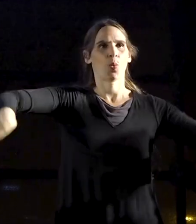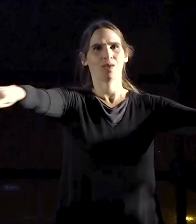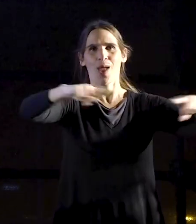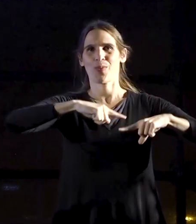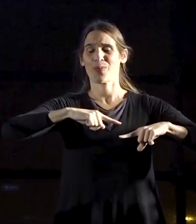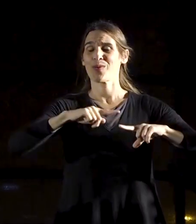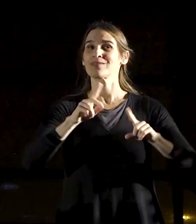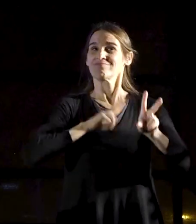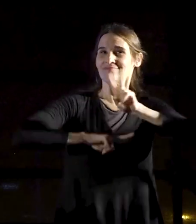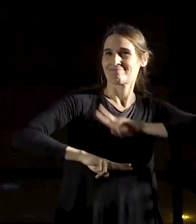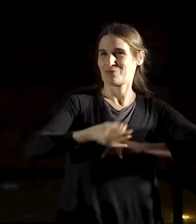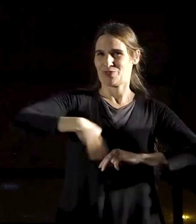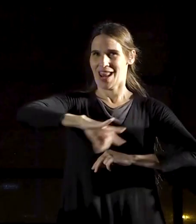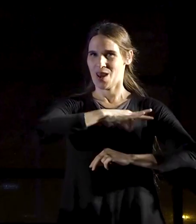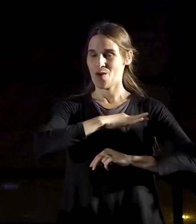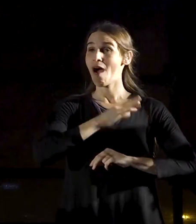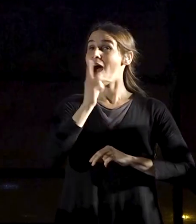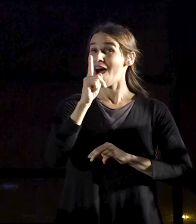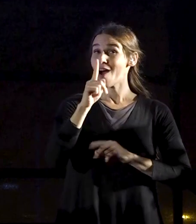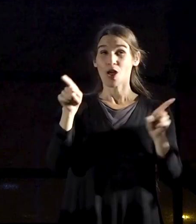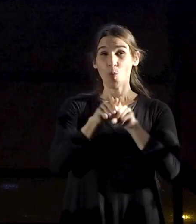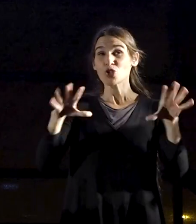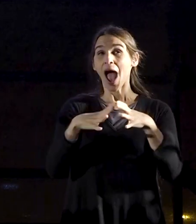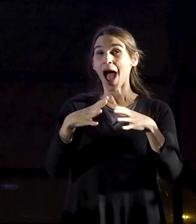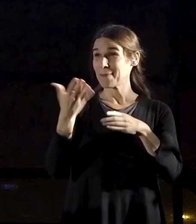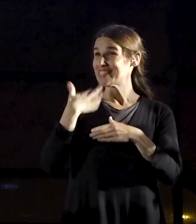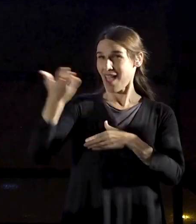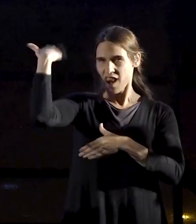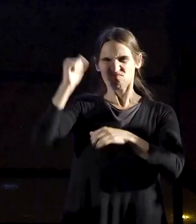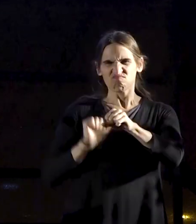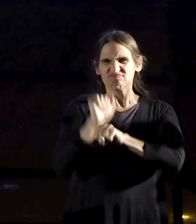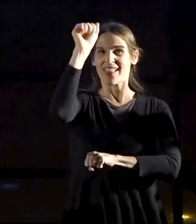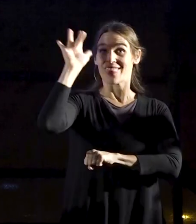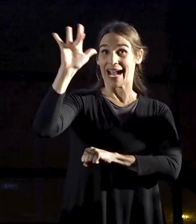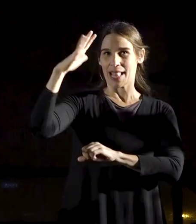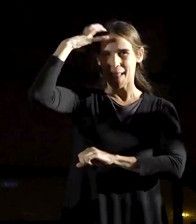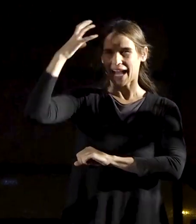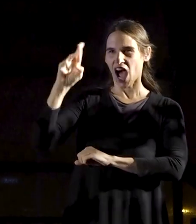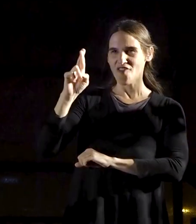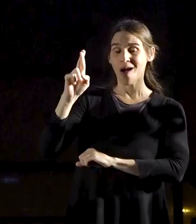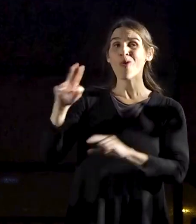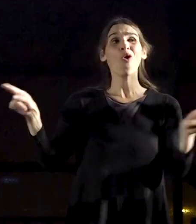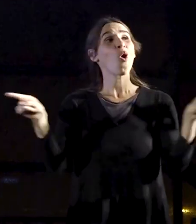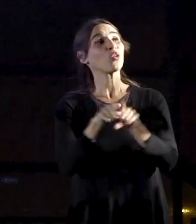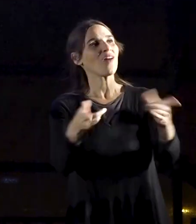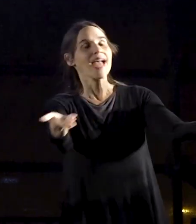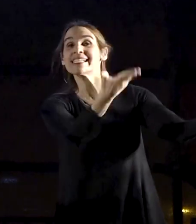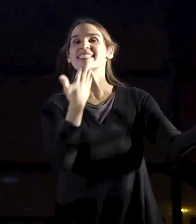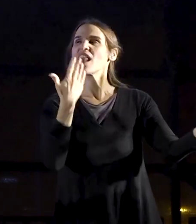But just like the people of Israel rebelled against King Rehoboam in the Bible, today’s Israelis are revolting against you!